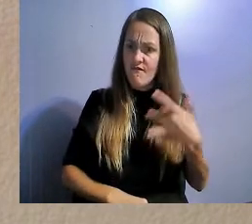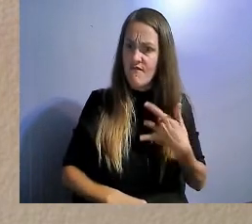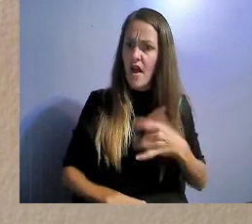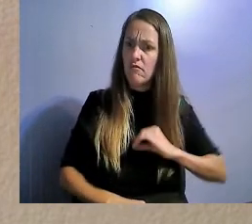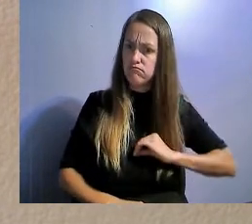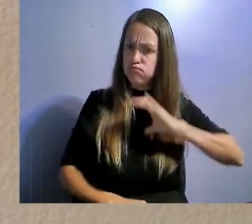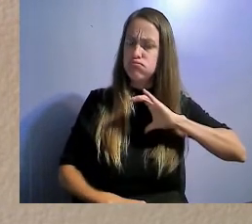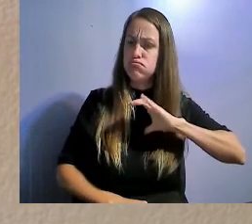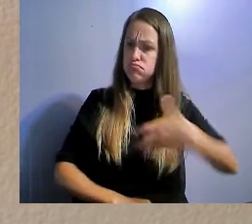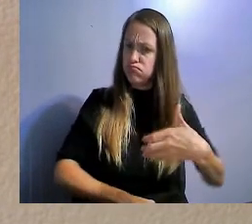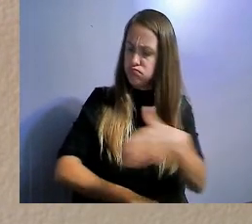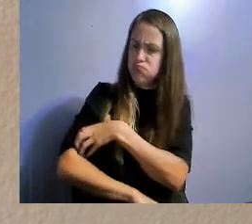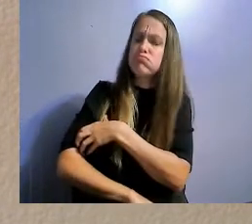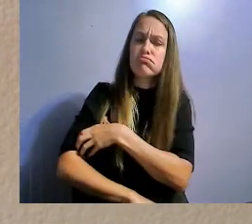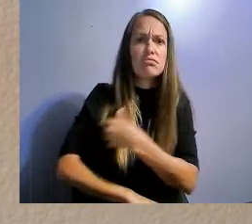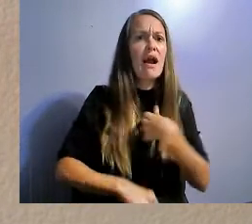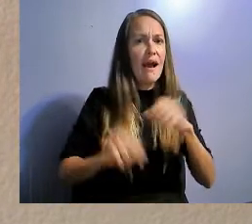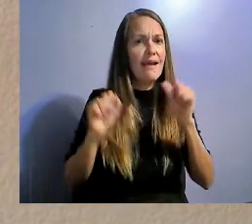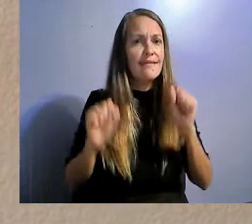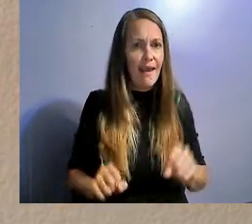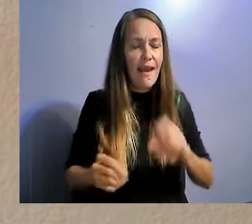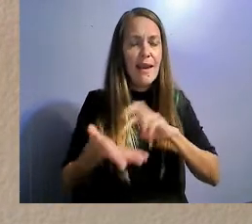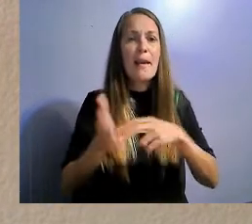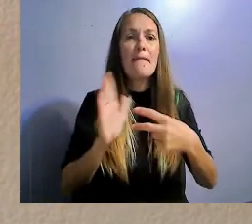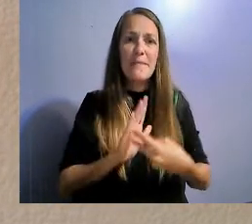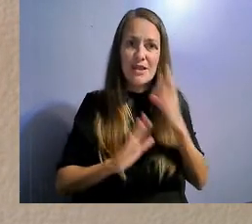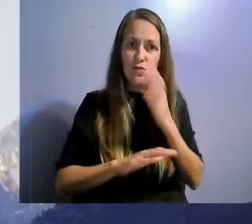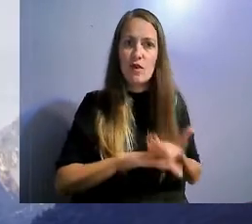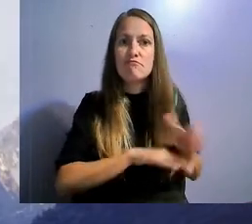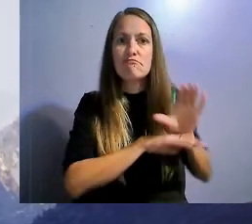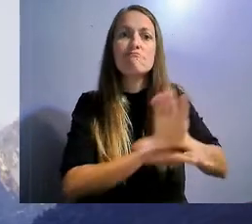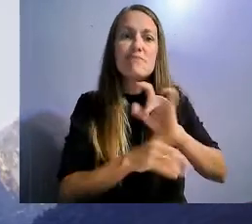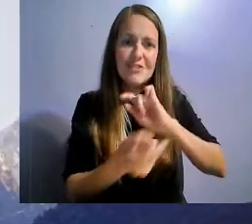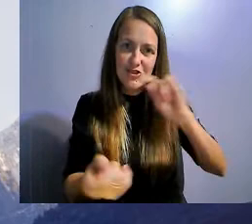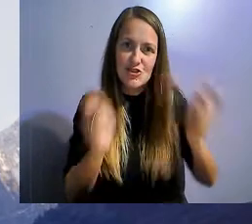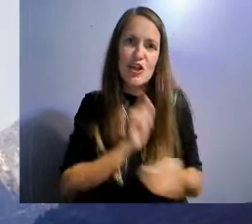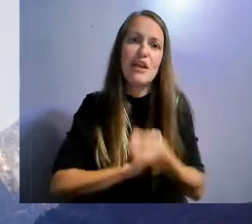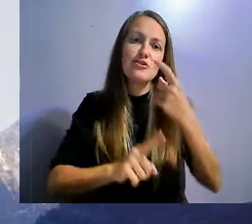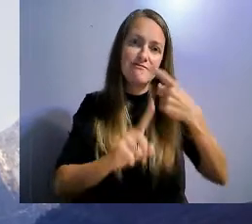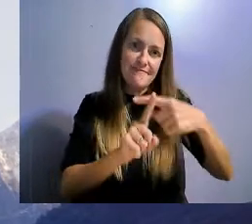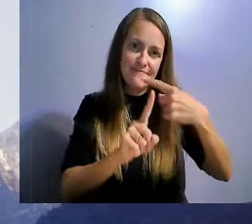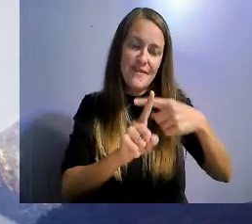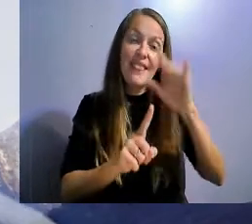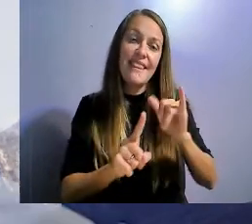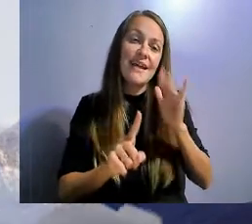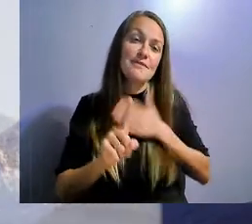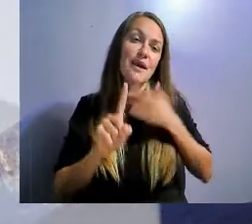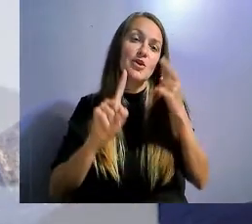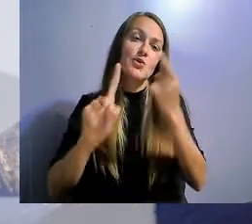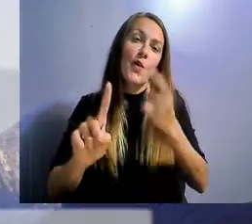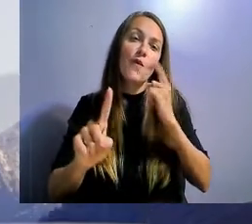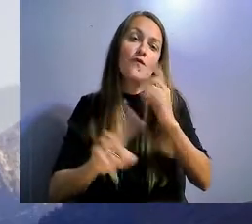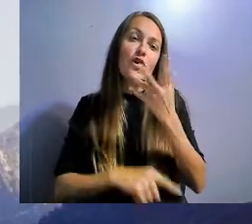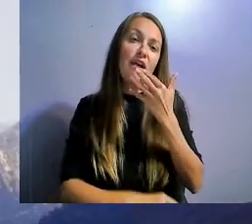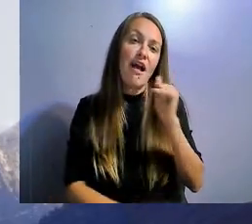greatest changes. That's my goal throughout all of Colorado. Our staff and volunteers are here to advocate for social